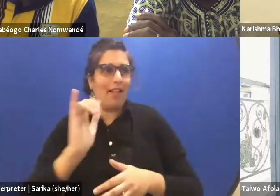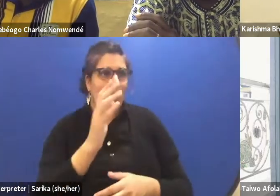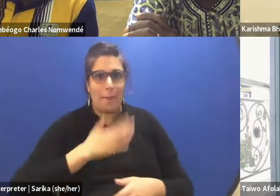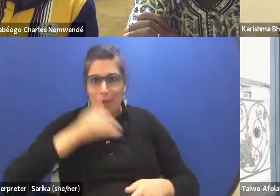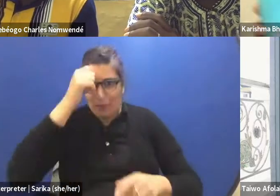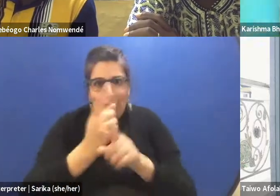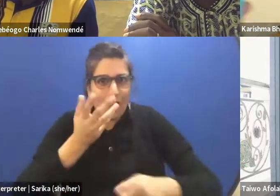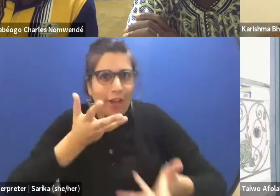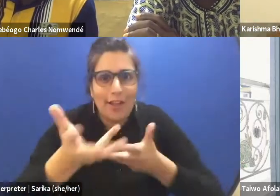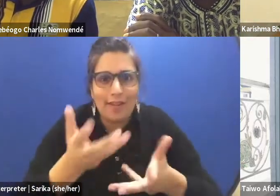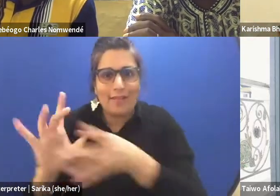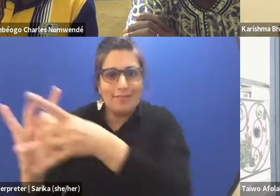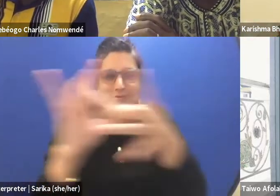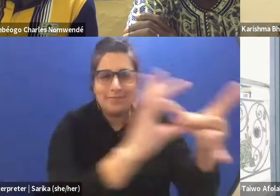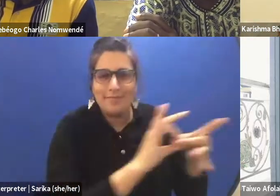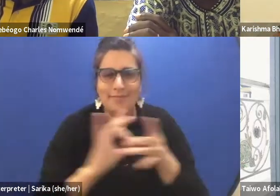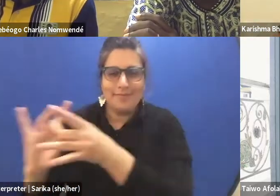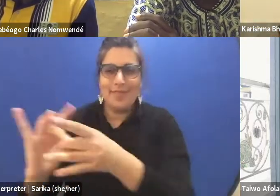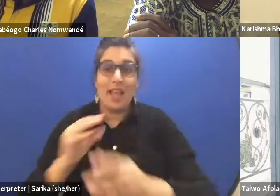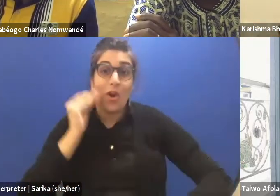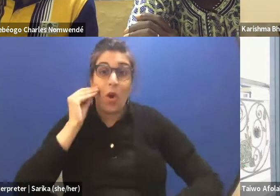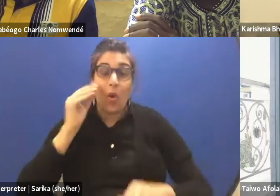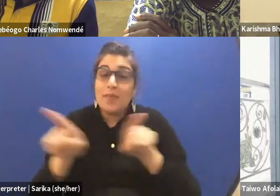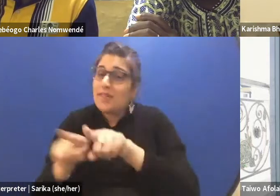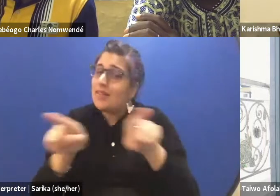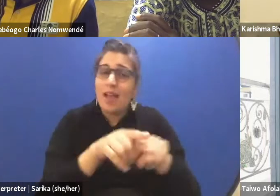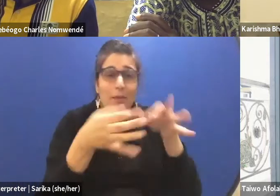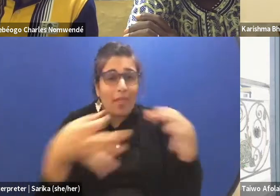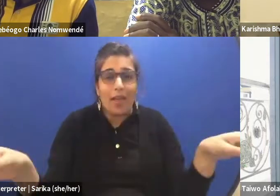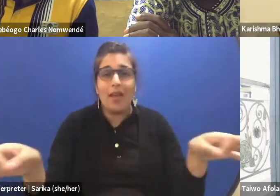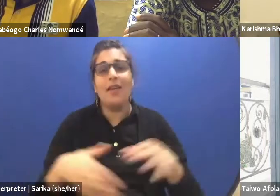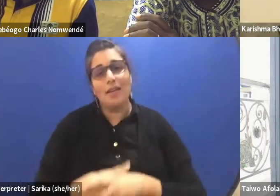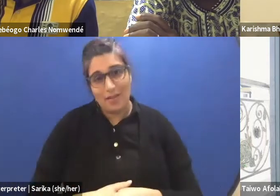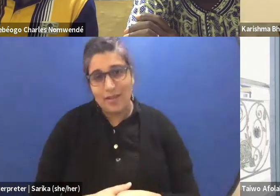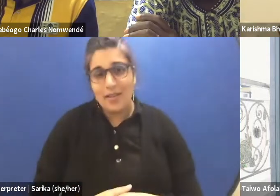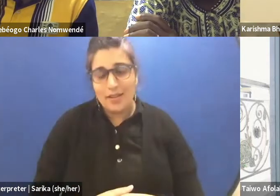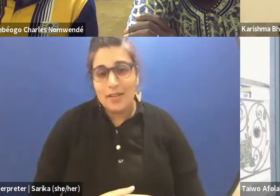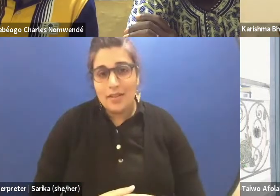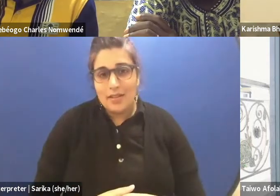Because we have the same language. (Charles speaking French)